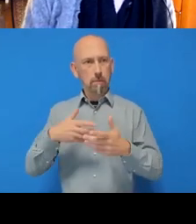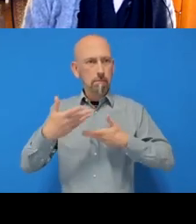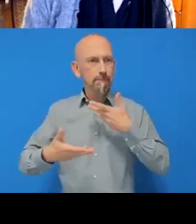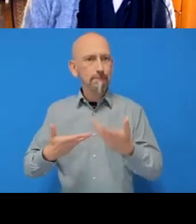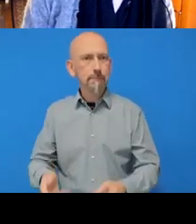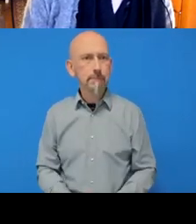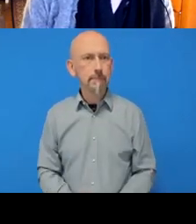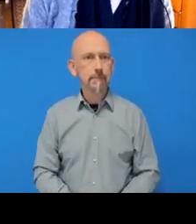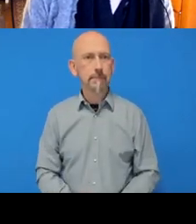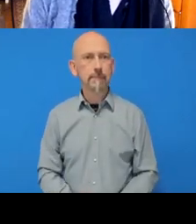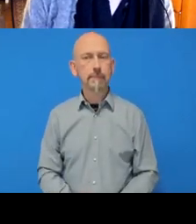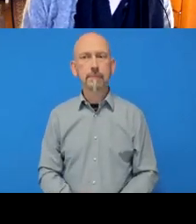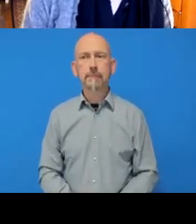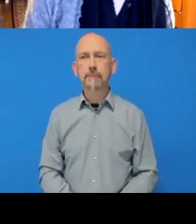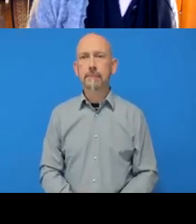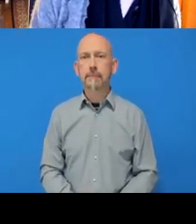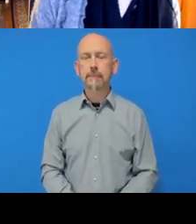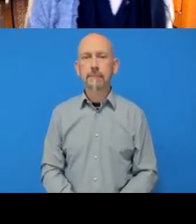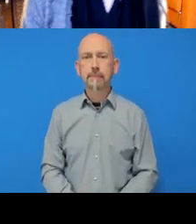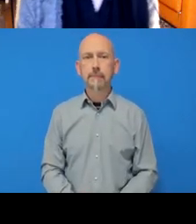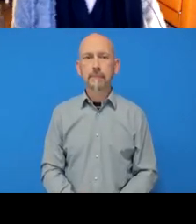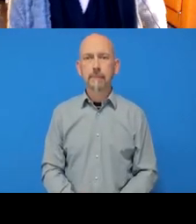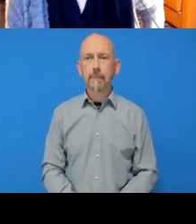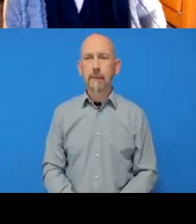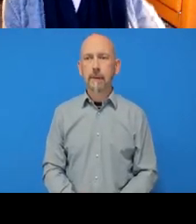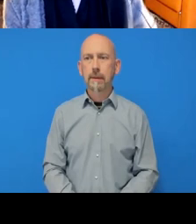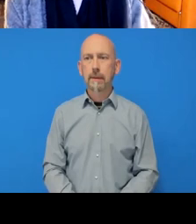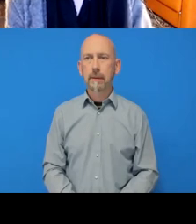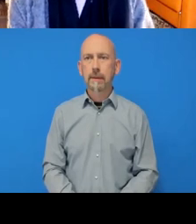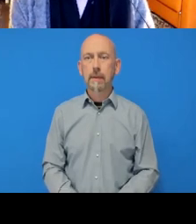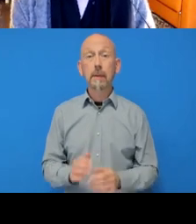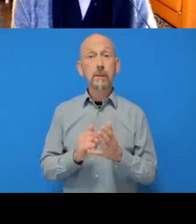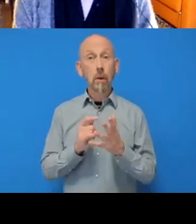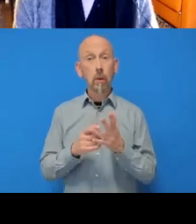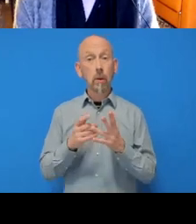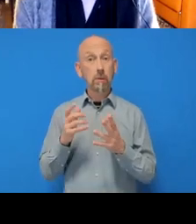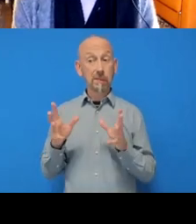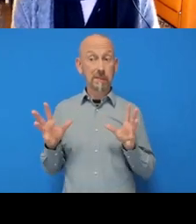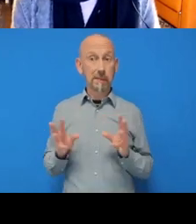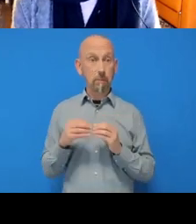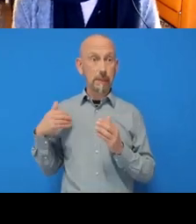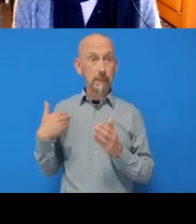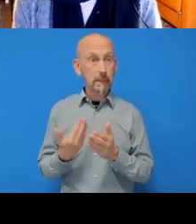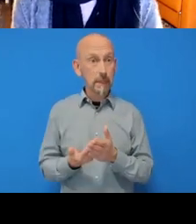Okay so I’m gonna move on now and just do a quick recap of what we just did- oh, another question, sorry.